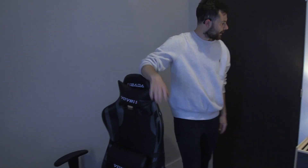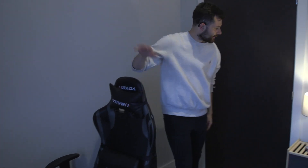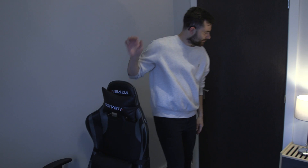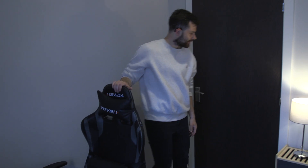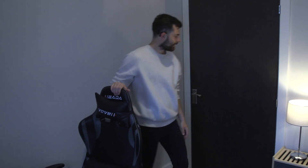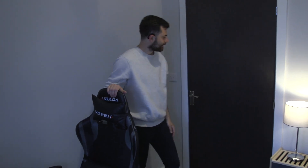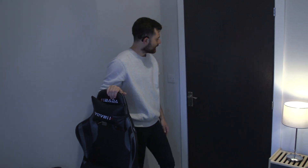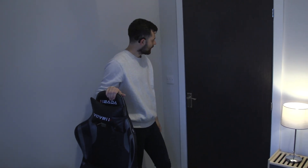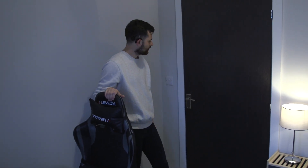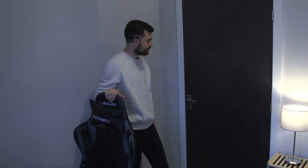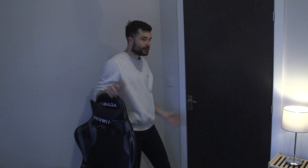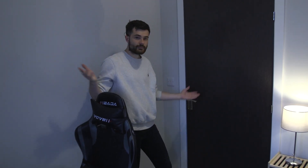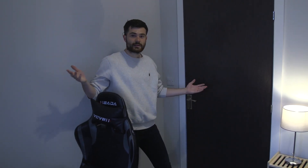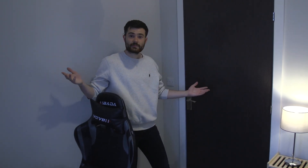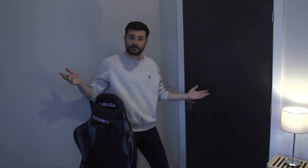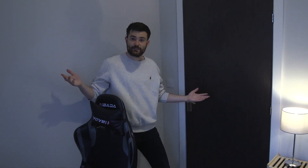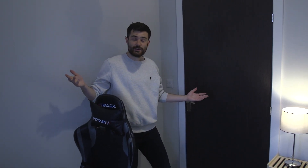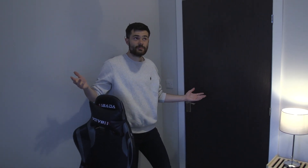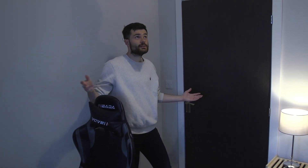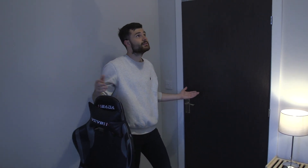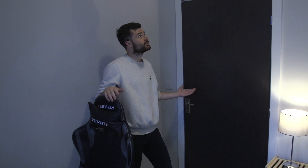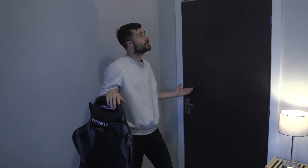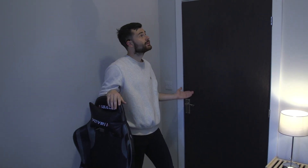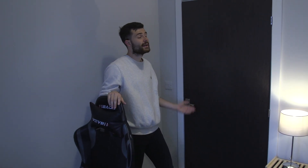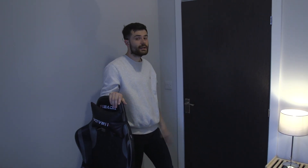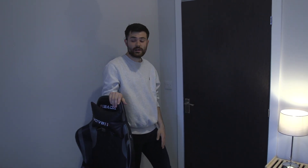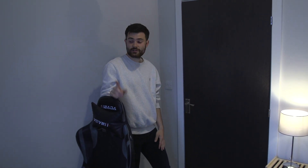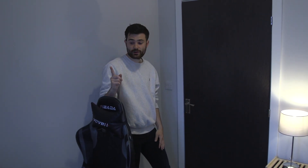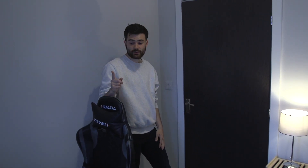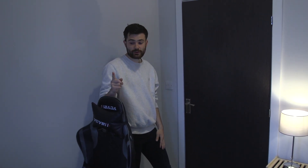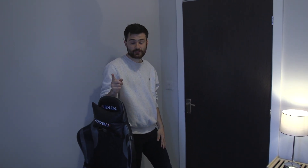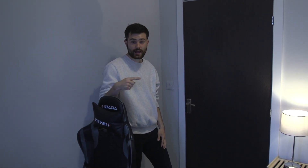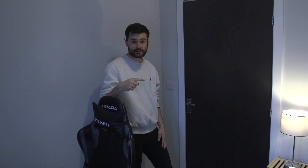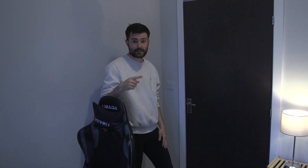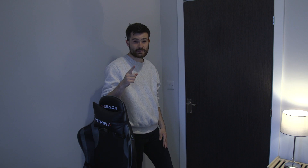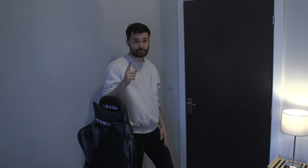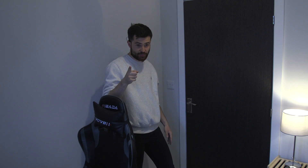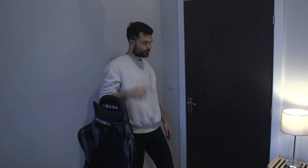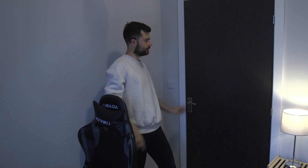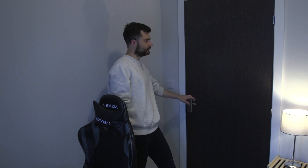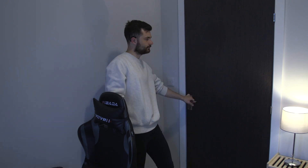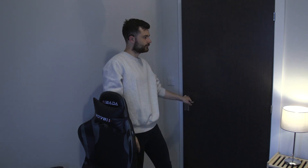And then, yep. This is my spare room, it's pretty good hey. Next, is my bathroom!